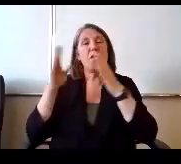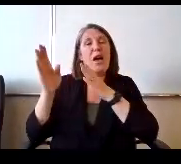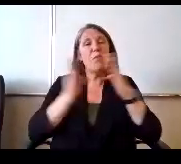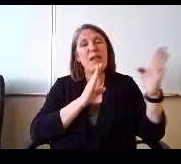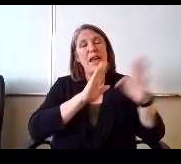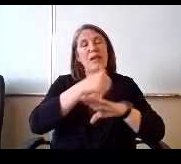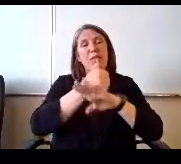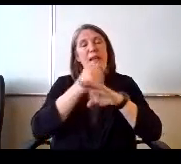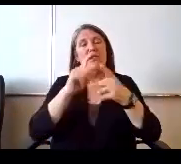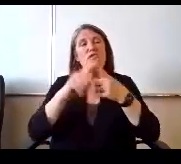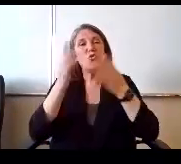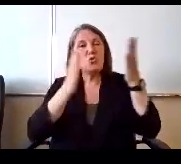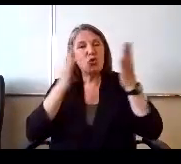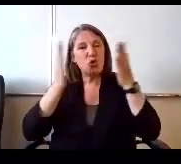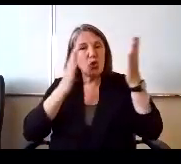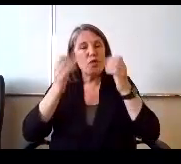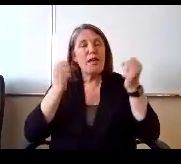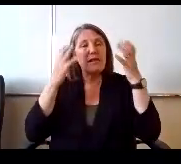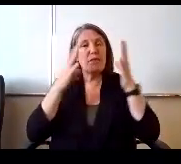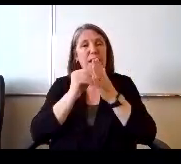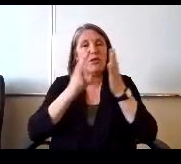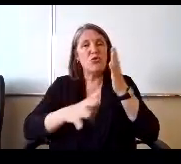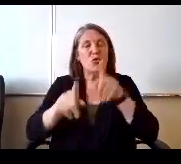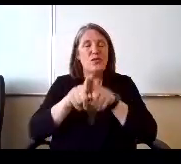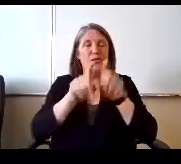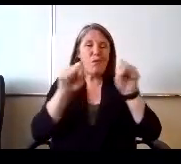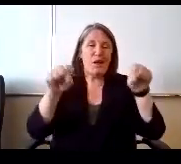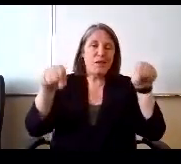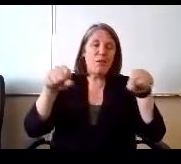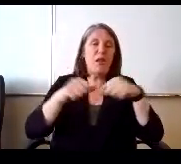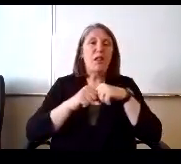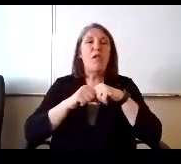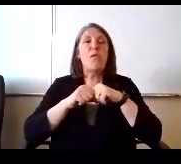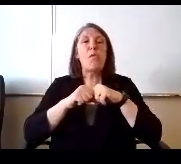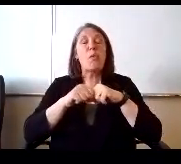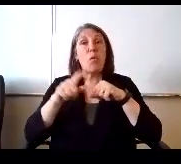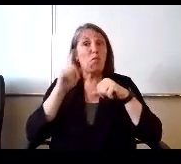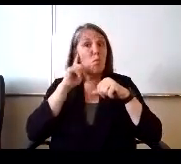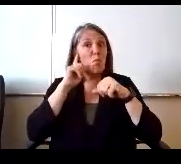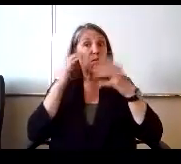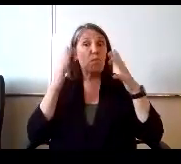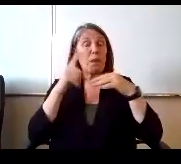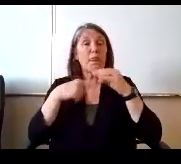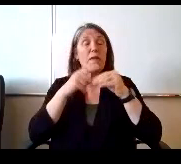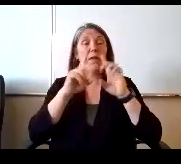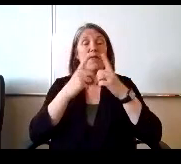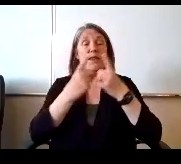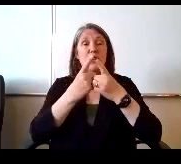have a plan in place to be able to serve as many students as we can. And so you heard about the district on